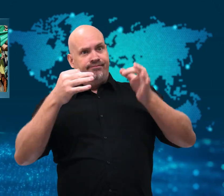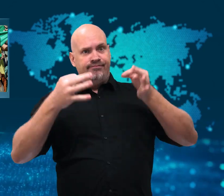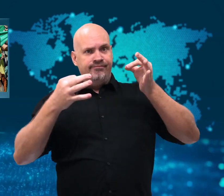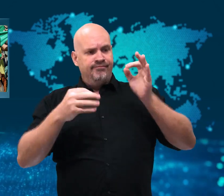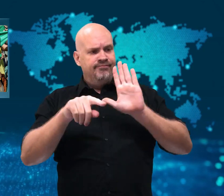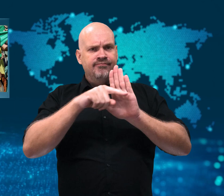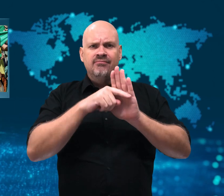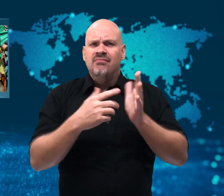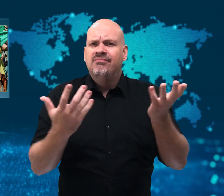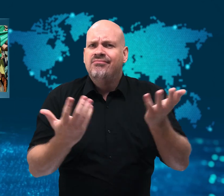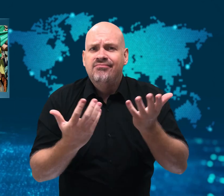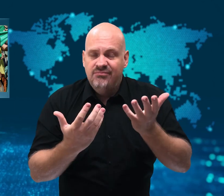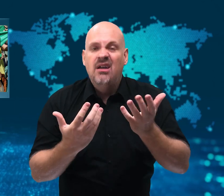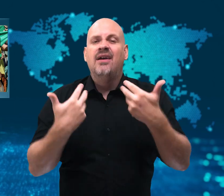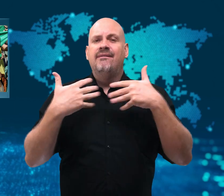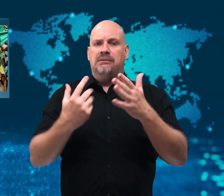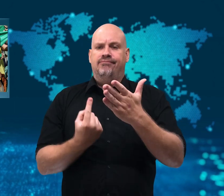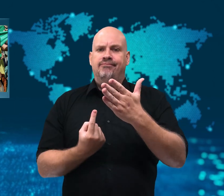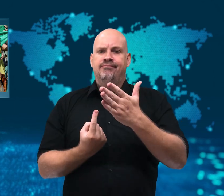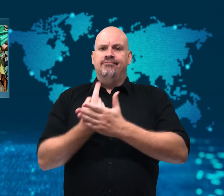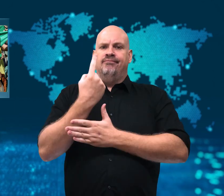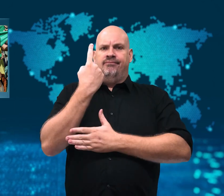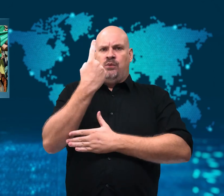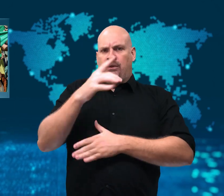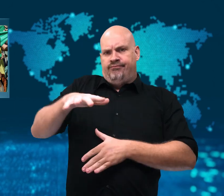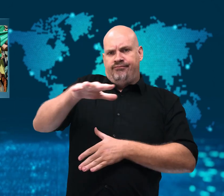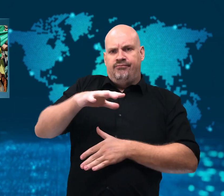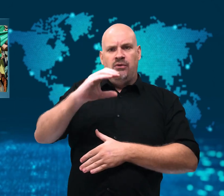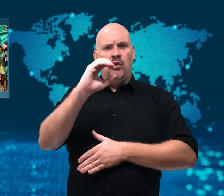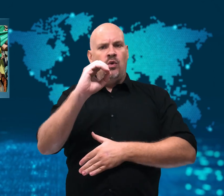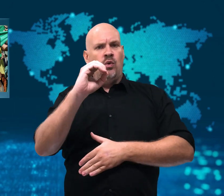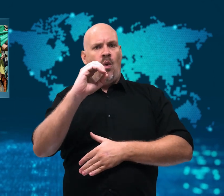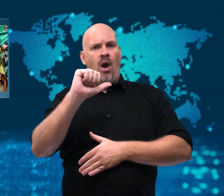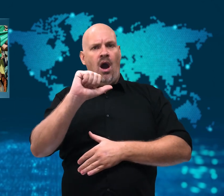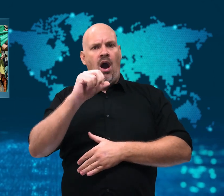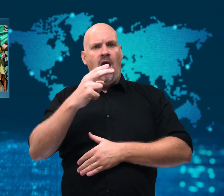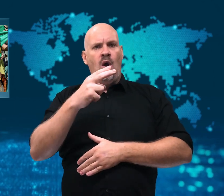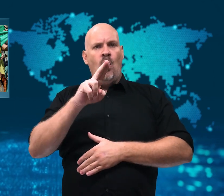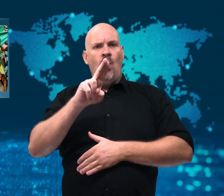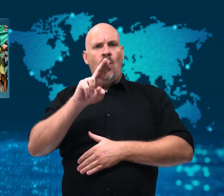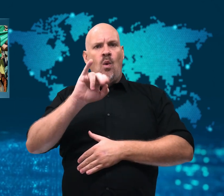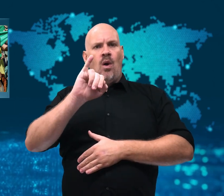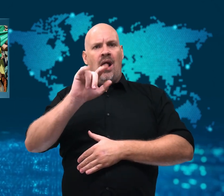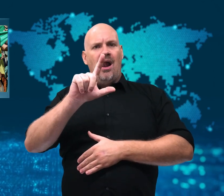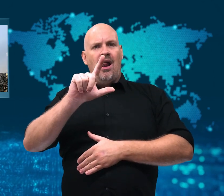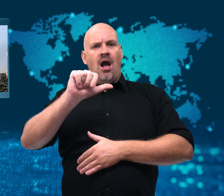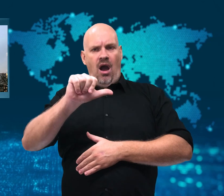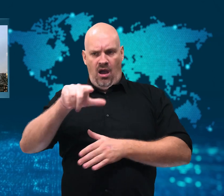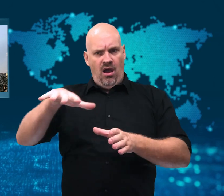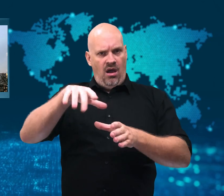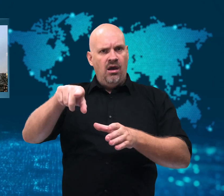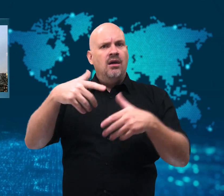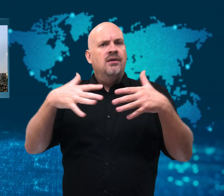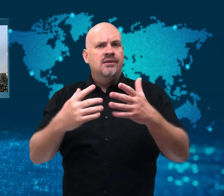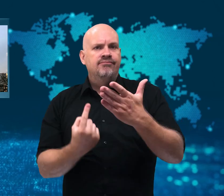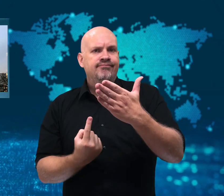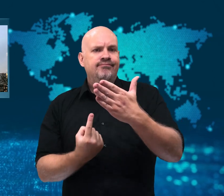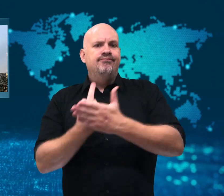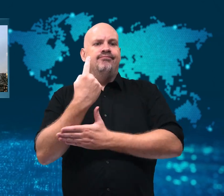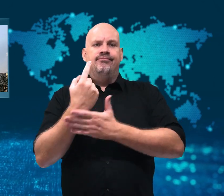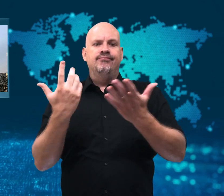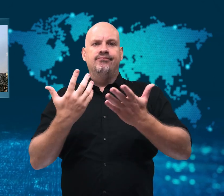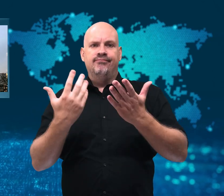The latest ruling was in response to a law that was passed in the